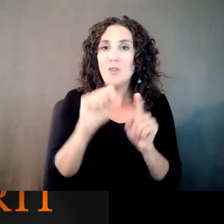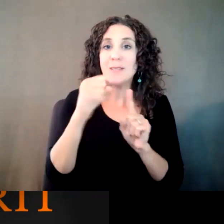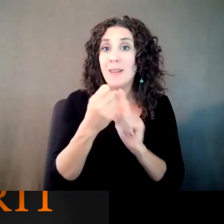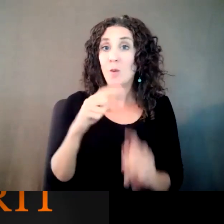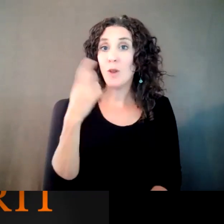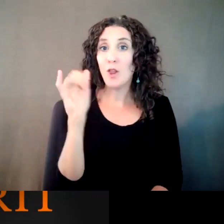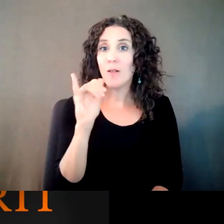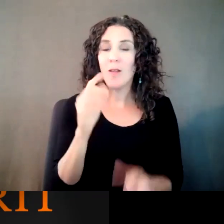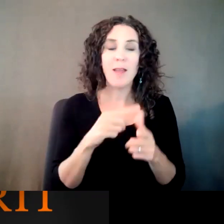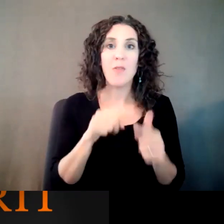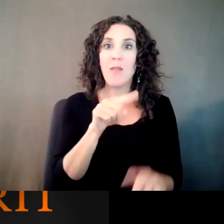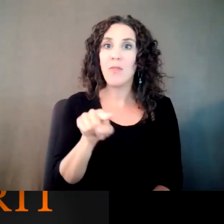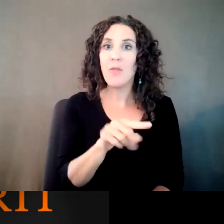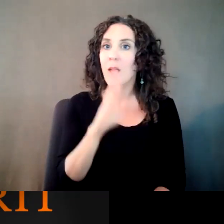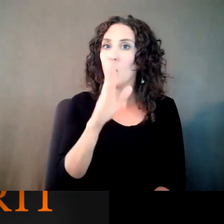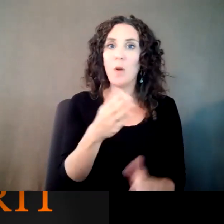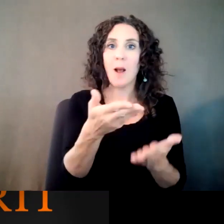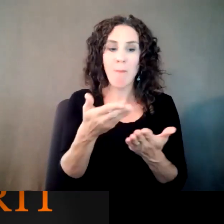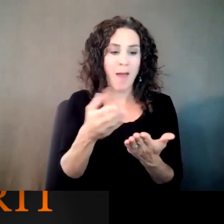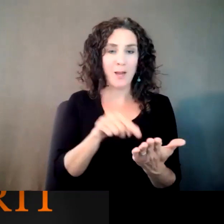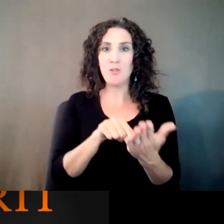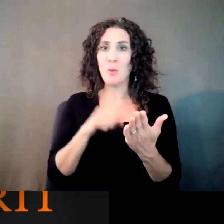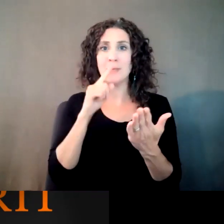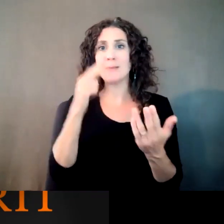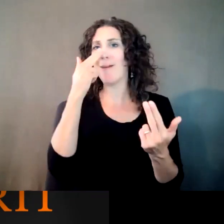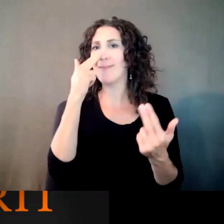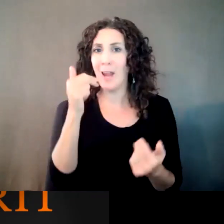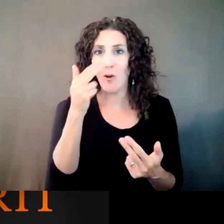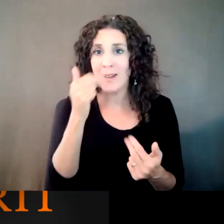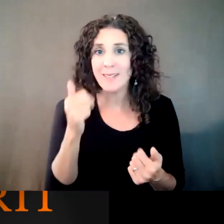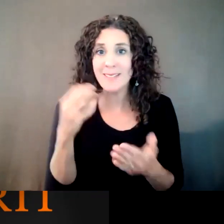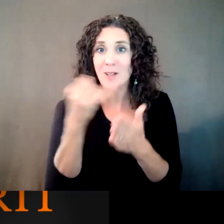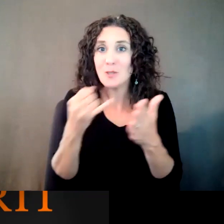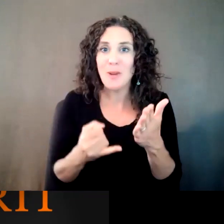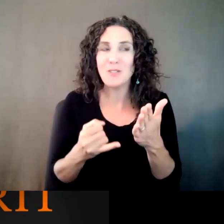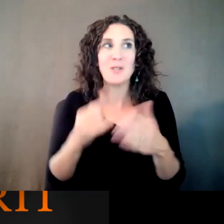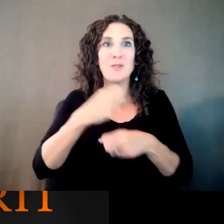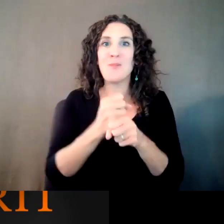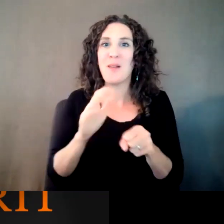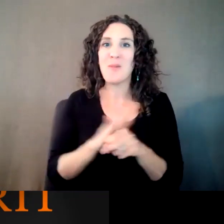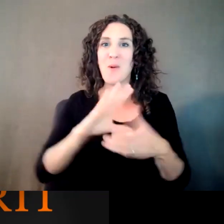really exciting illustrations. To kind of help bring it to life. And it was all done